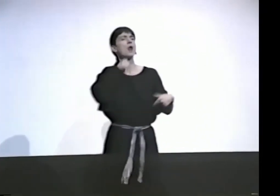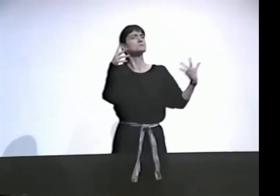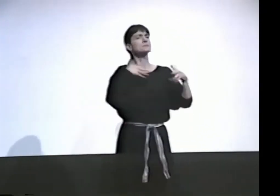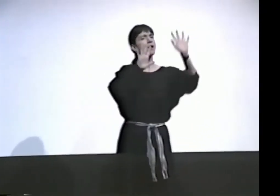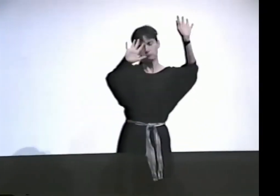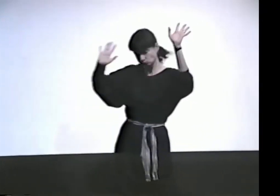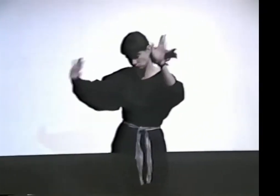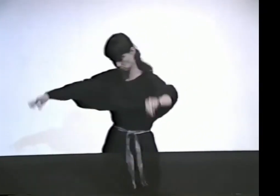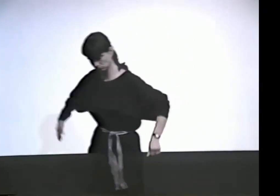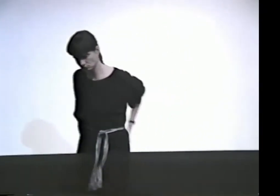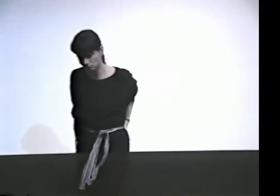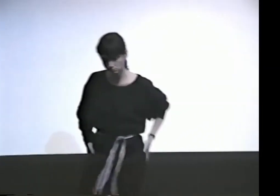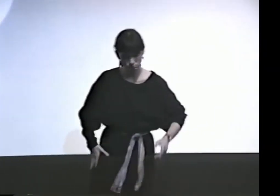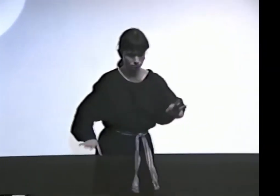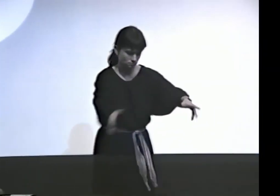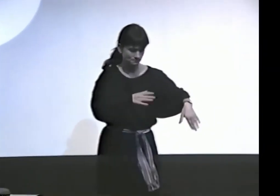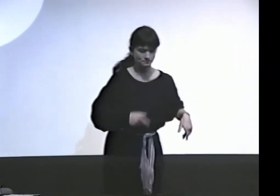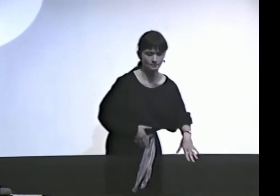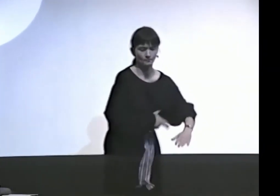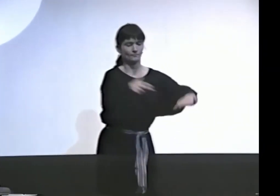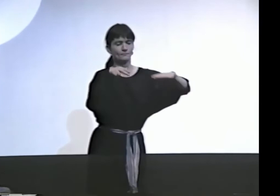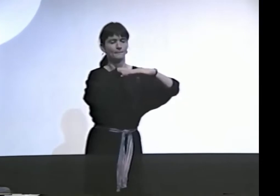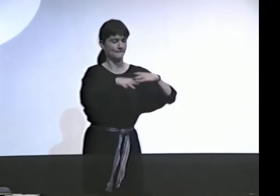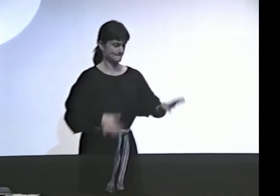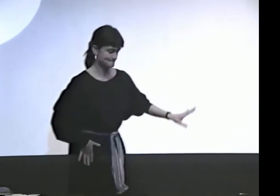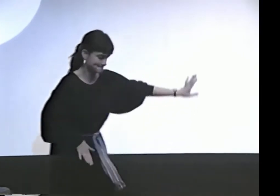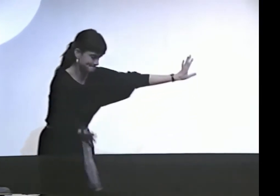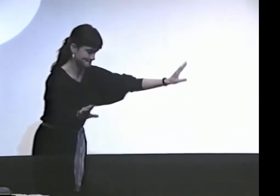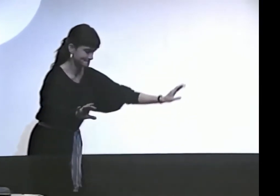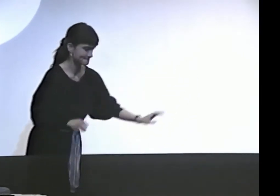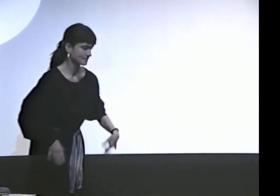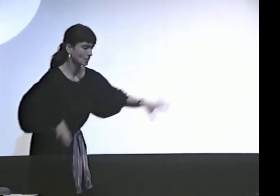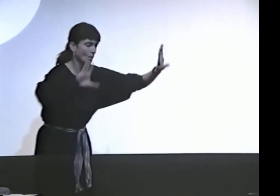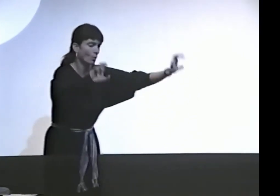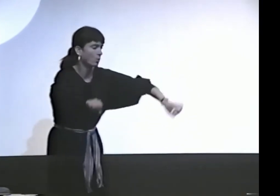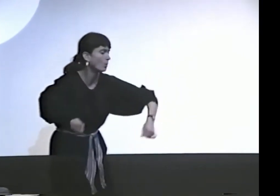NO, NO, I WASN'T SCARED. IT'S NOTHING TO BE AFRAID OF. AND IT'S TIME FOR BED,